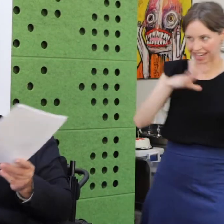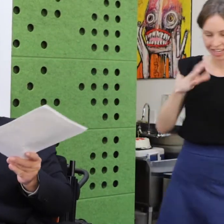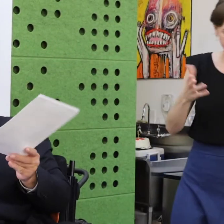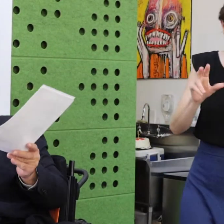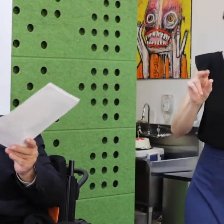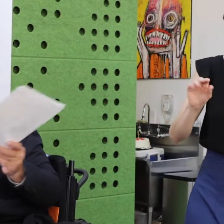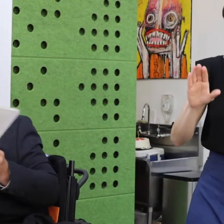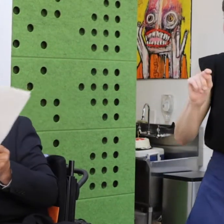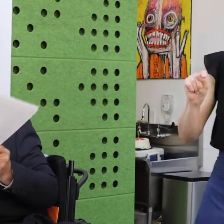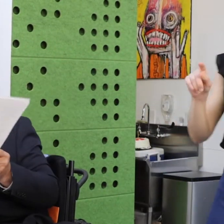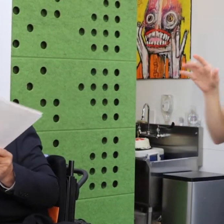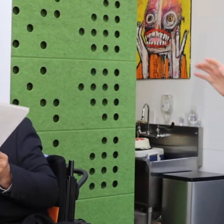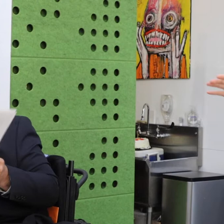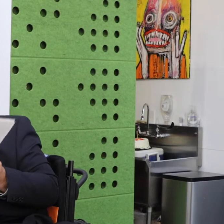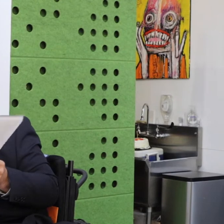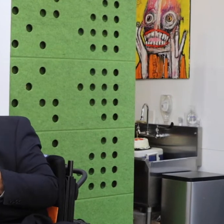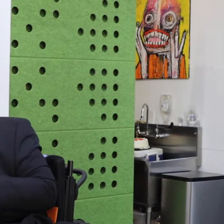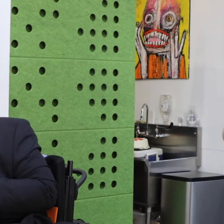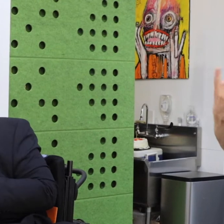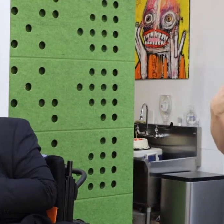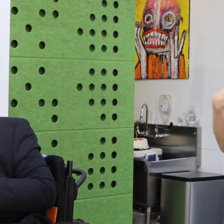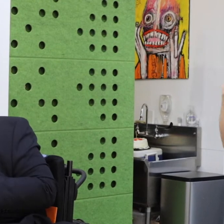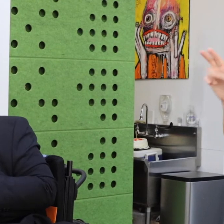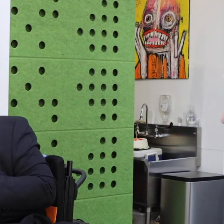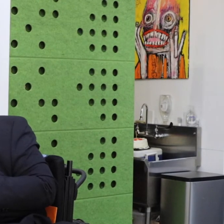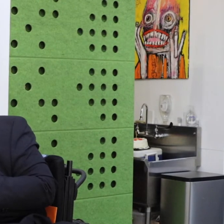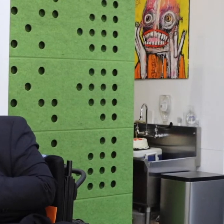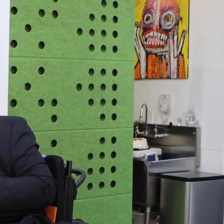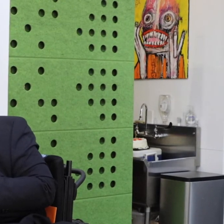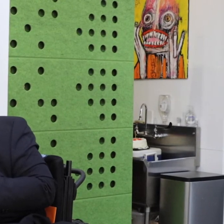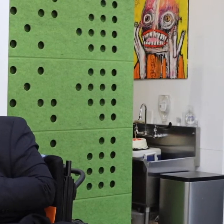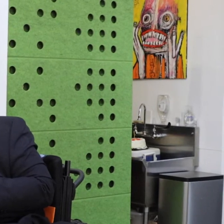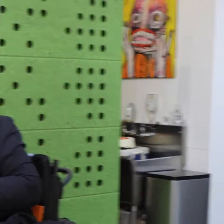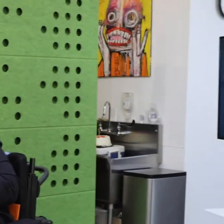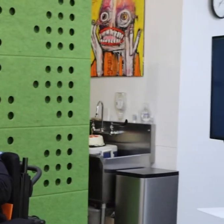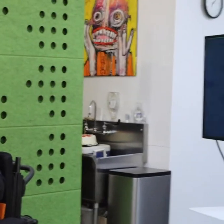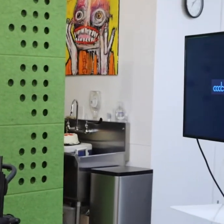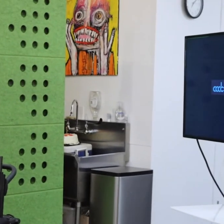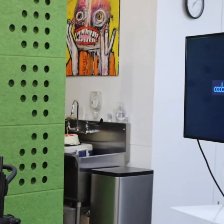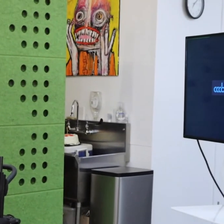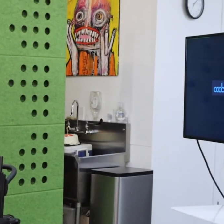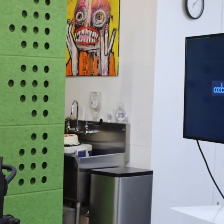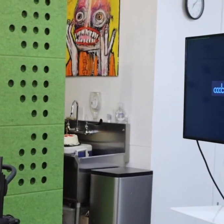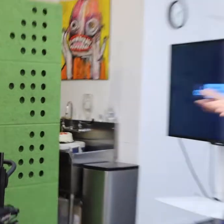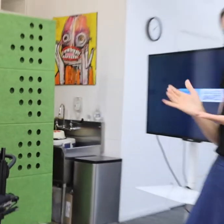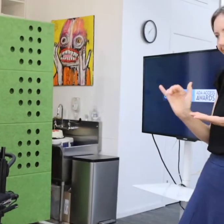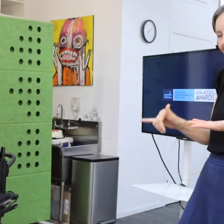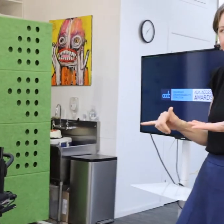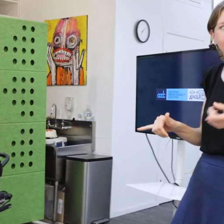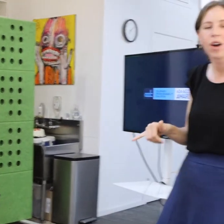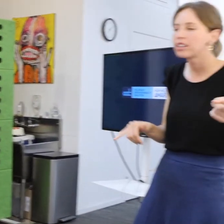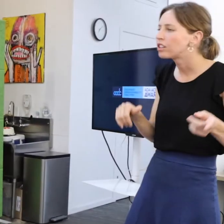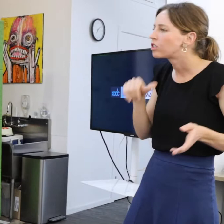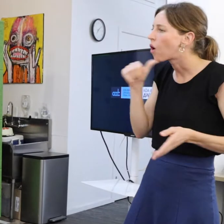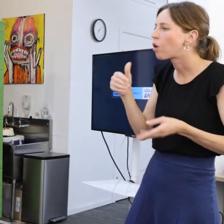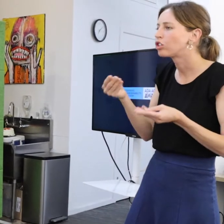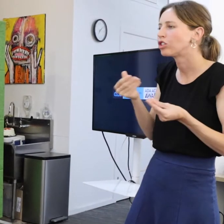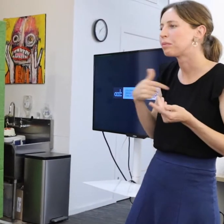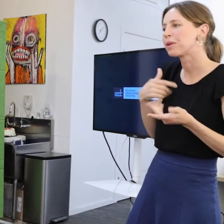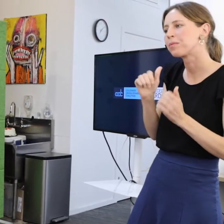But you notice that both of us use paper to work off of. I think it's an age thing. Don't go there. Okay.